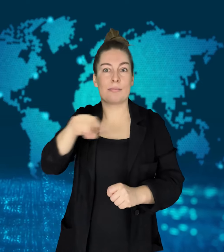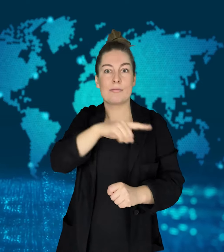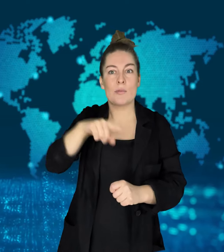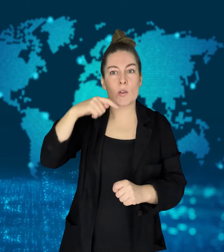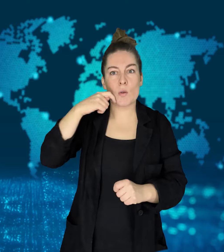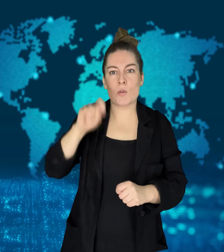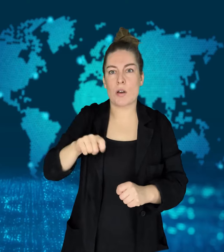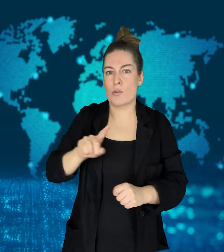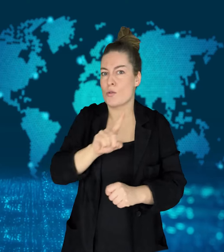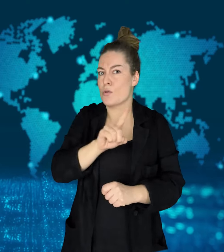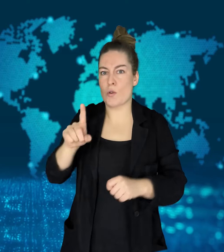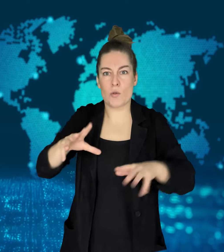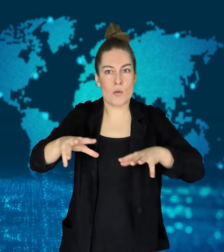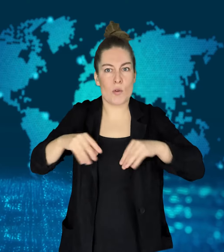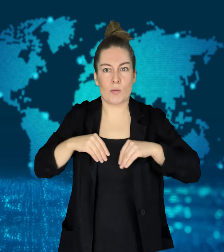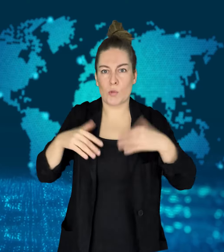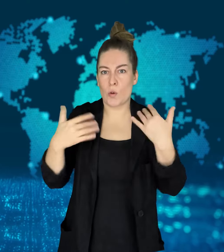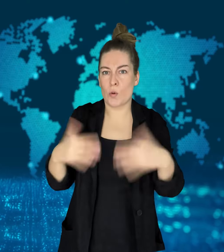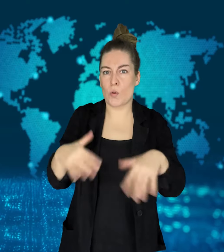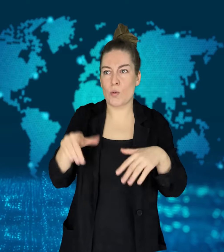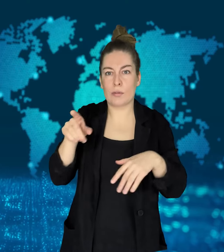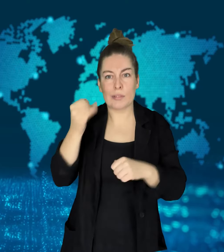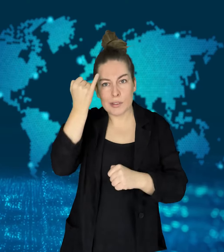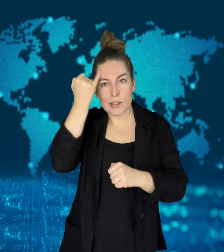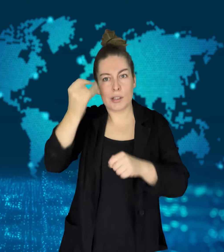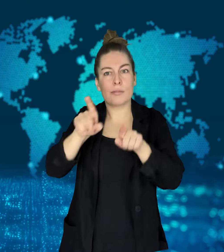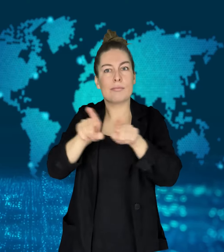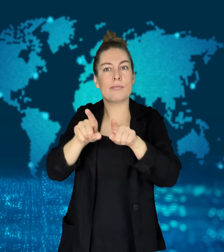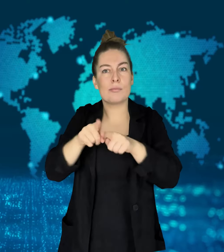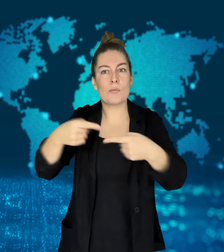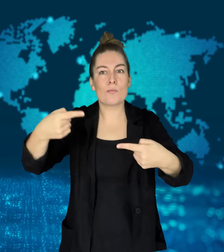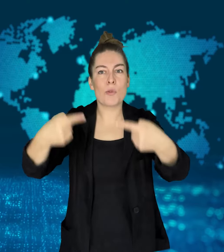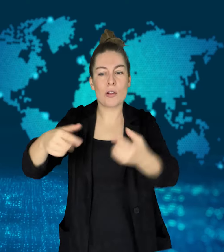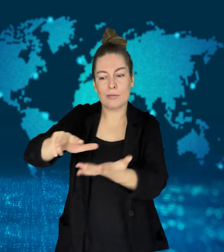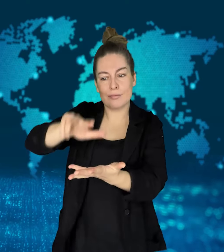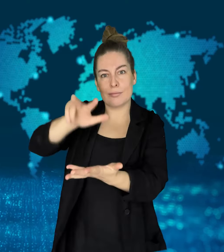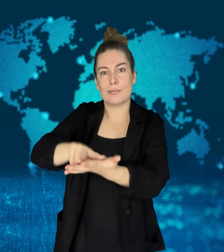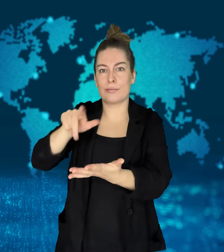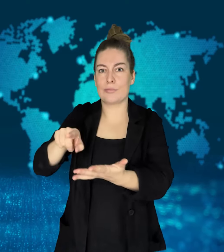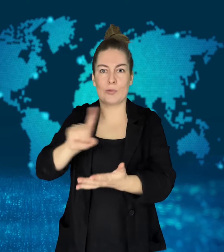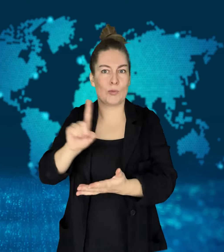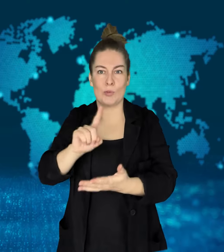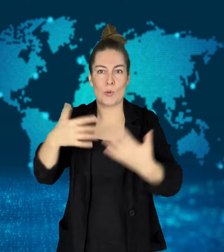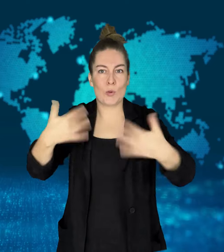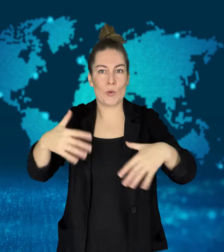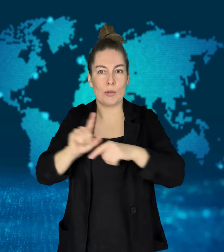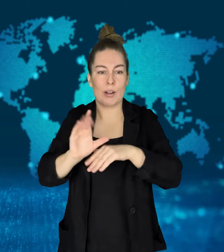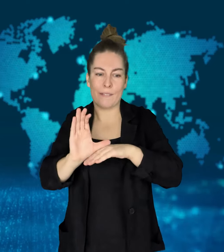the Russian organization responsible for the children.